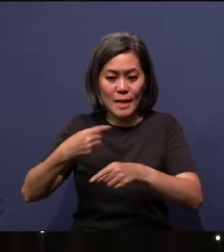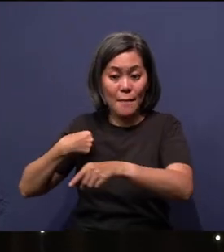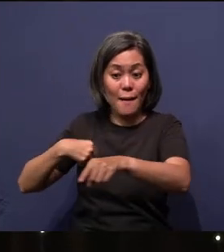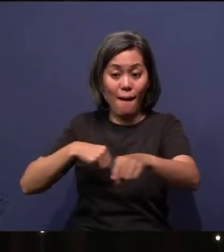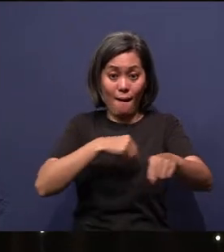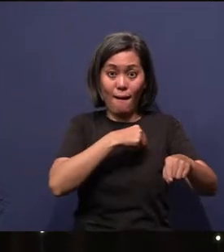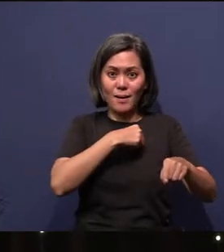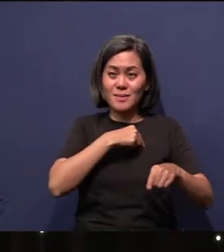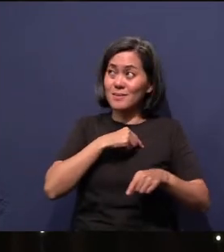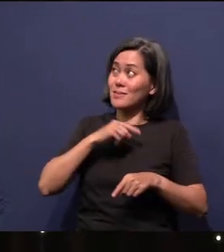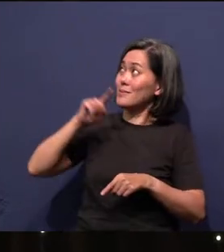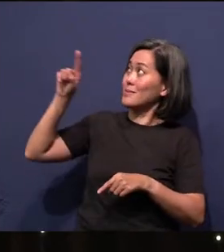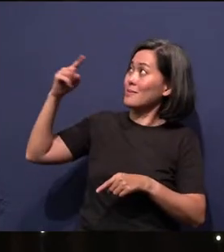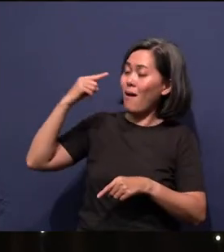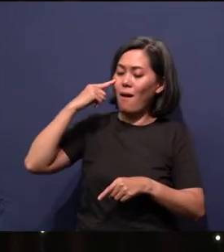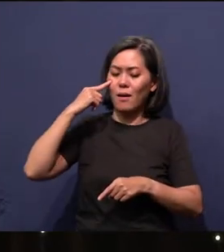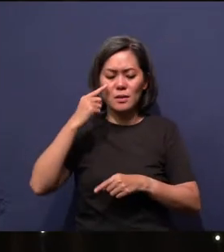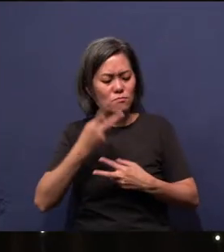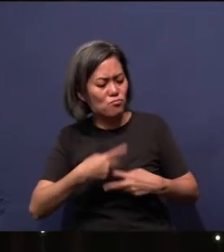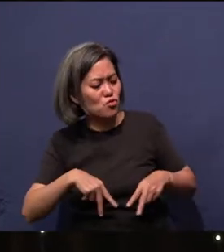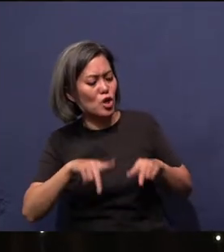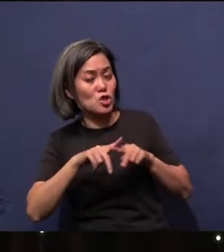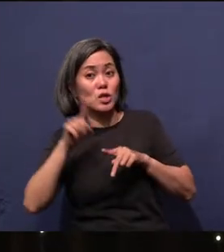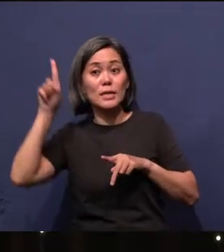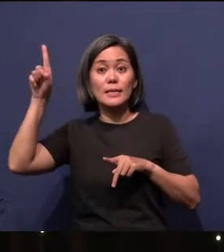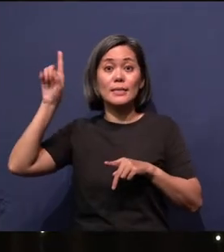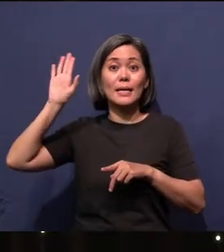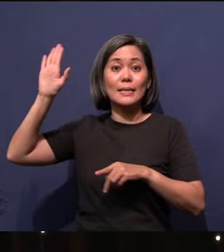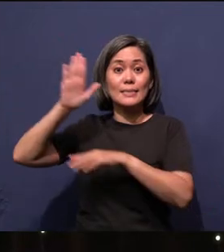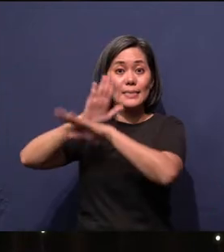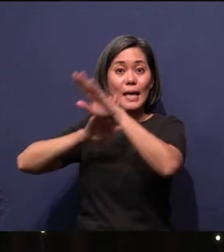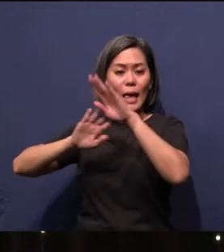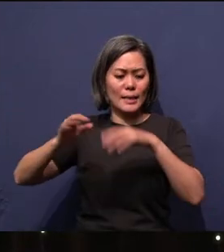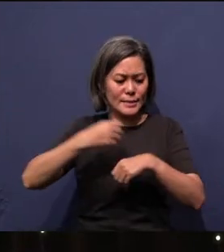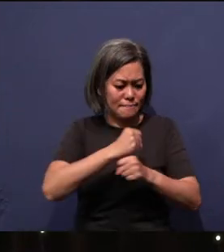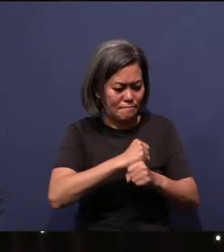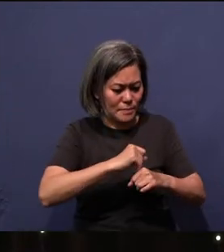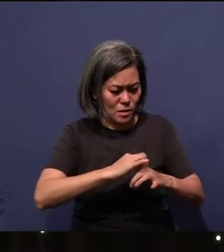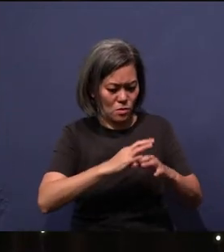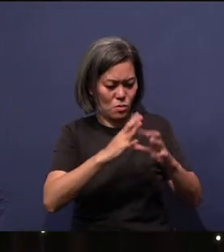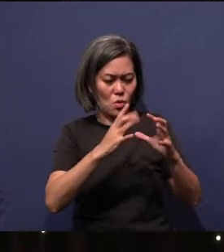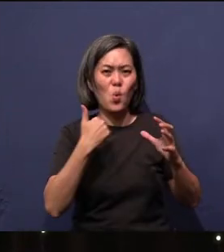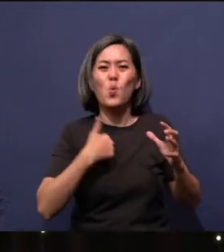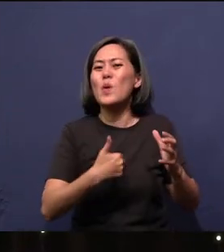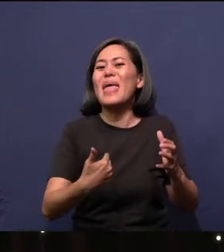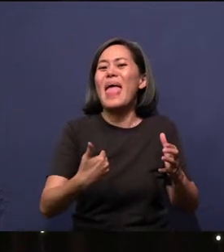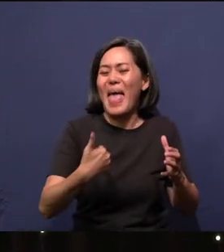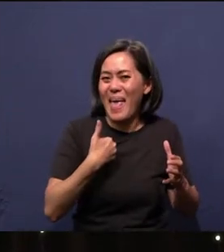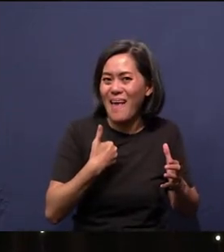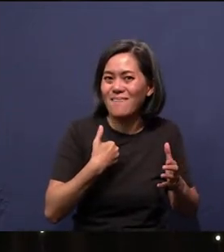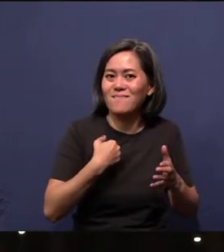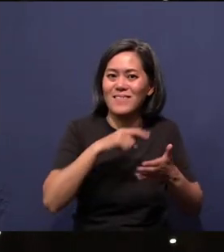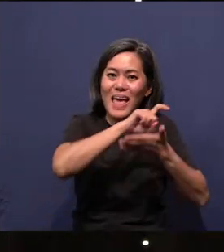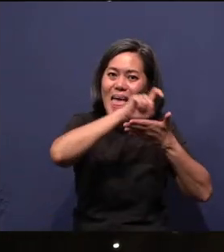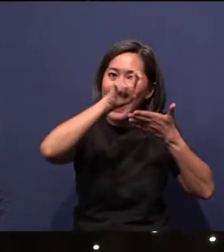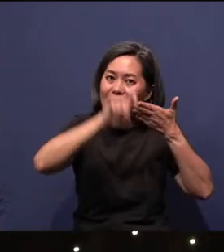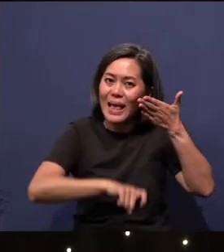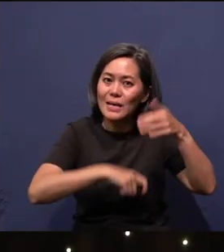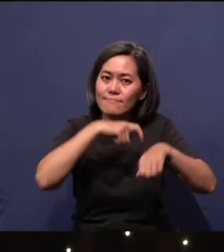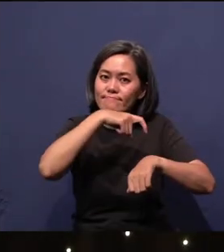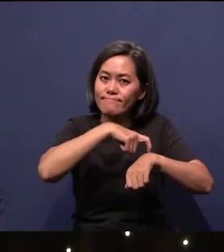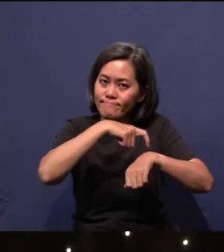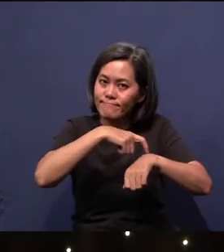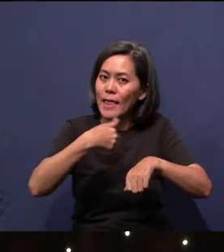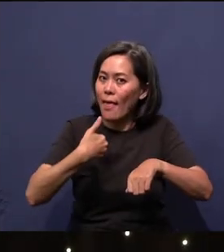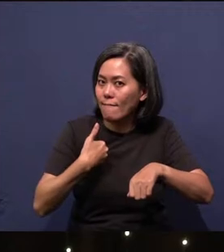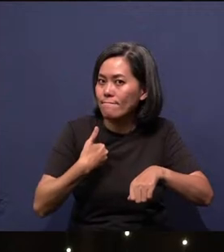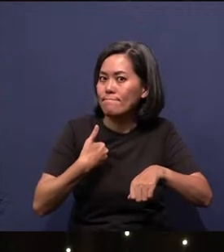He formed us with His hands. We have a shelf life. We have an expiration date. And